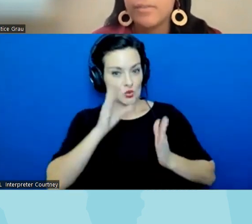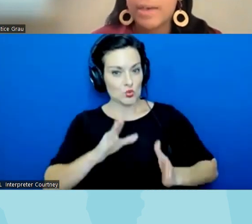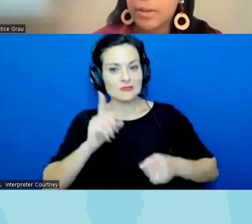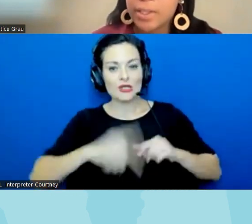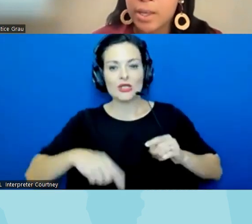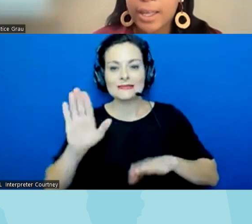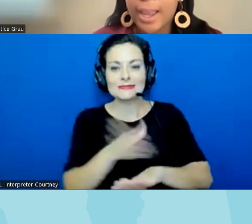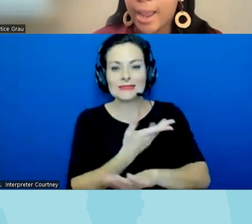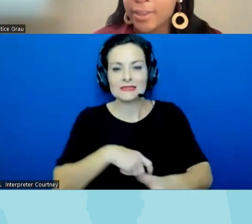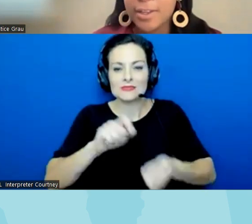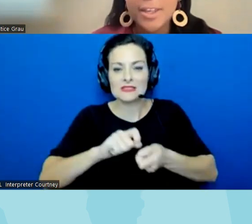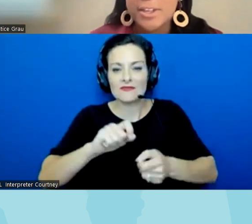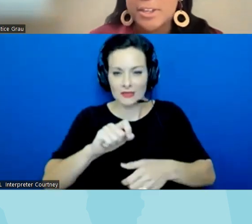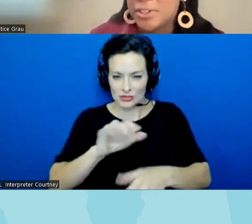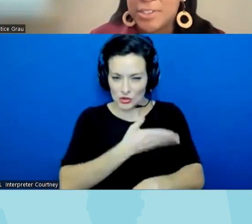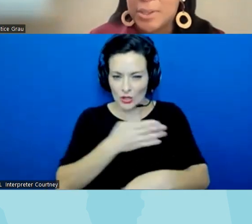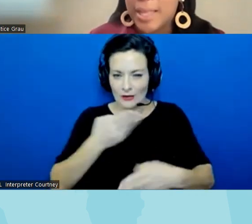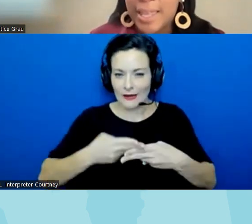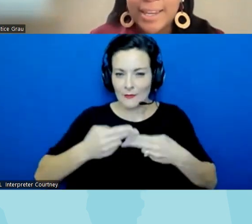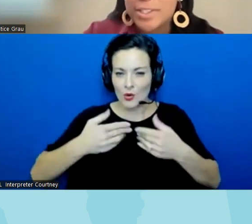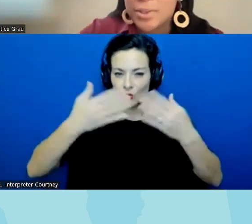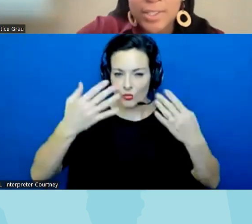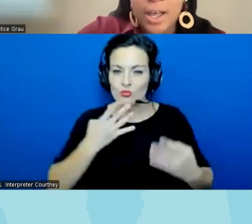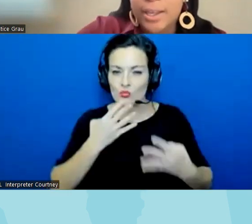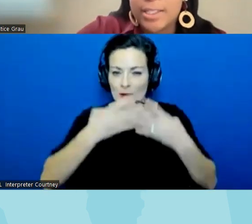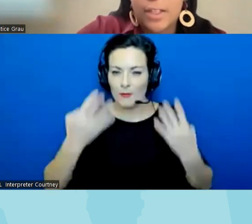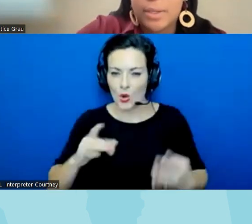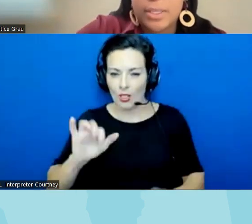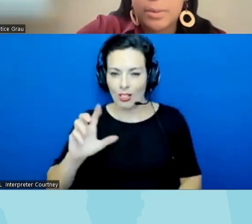you haven't heard that song I highly suggest you play it it's a great song it's developmentally